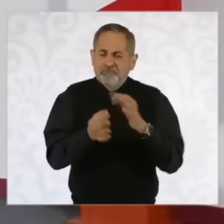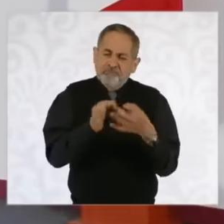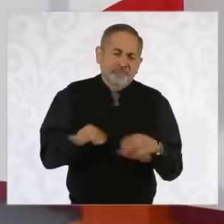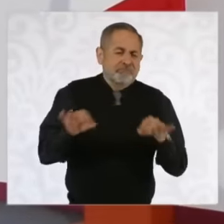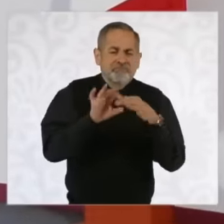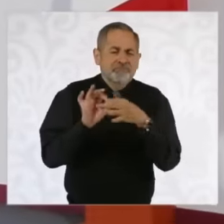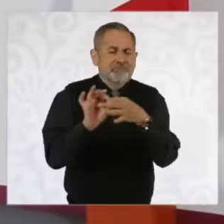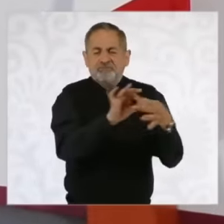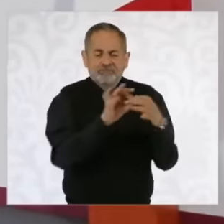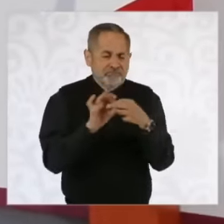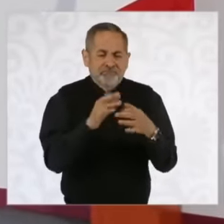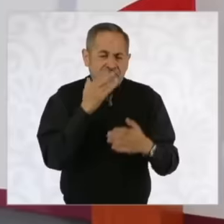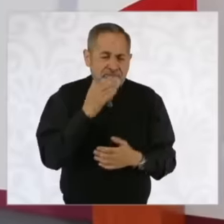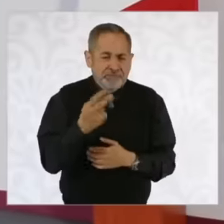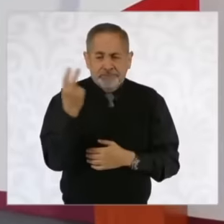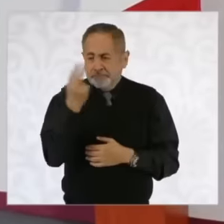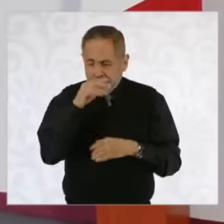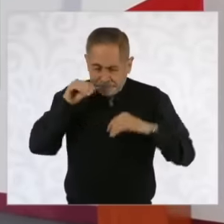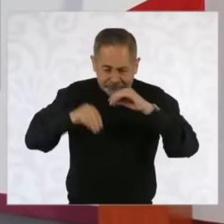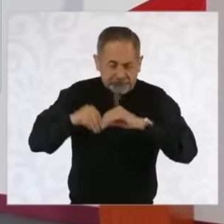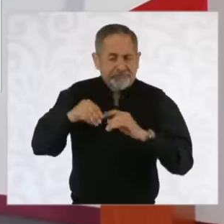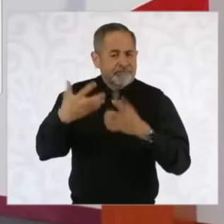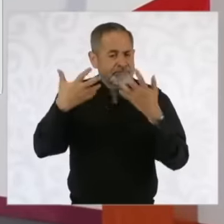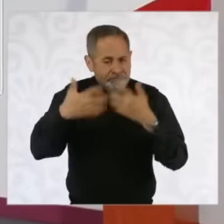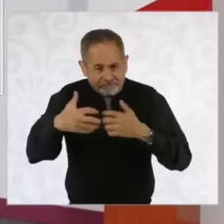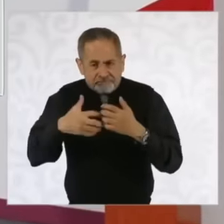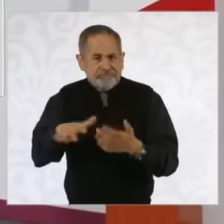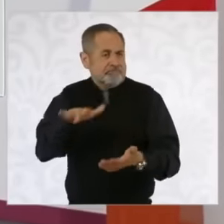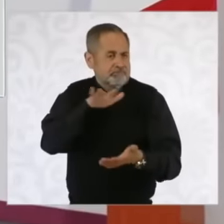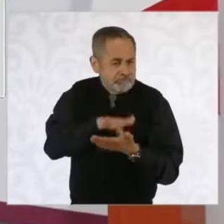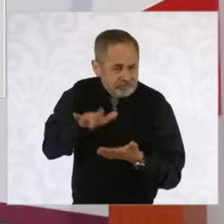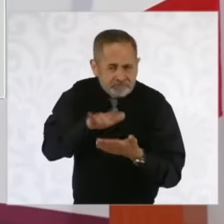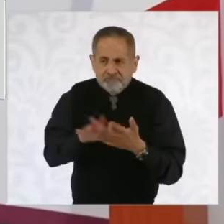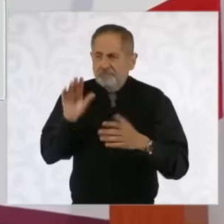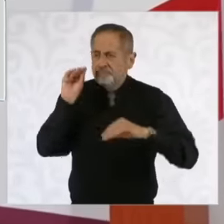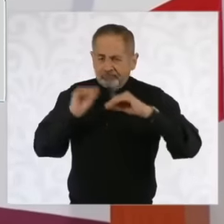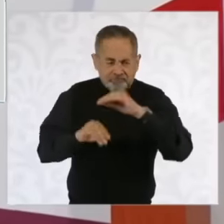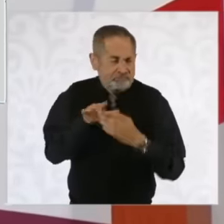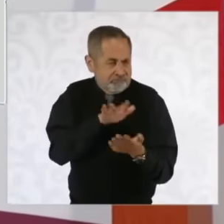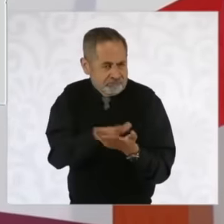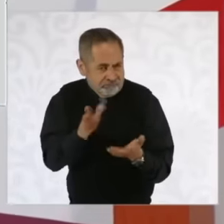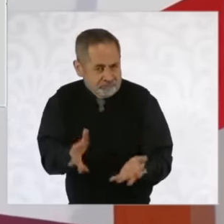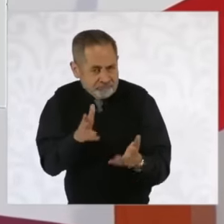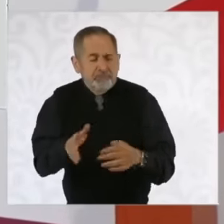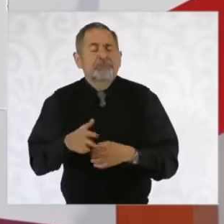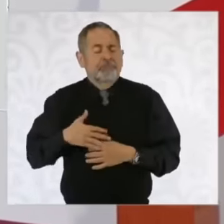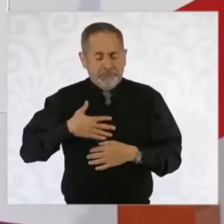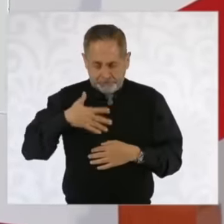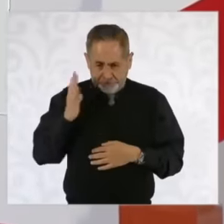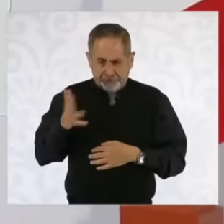requires infrastructure, it requires support, it requires some incentives that we have been talking about.